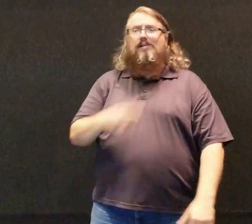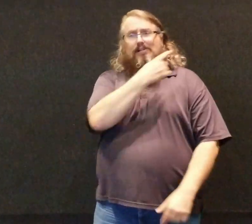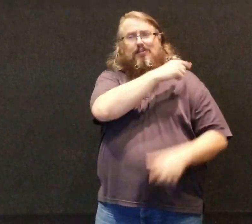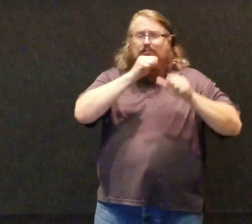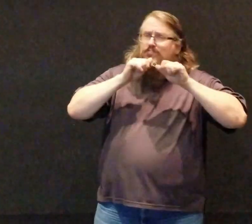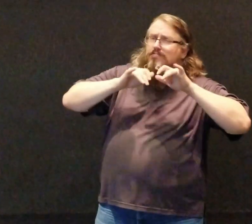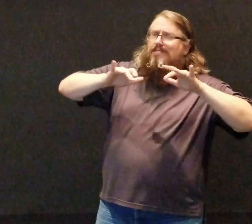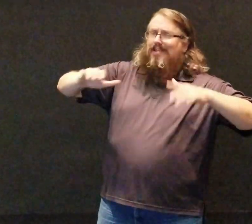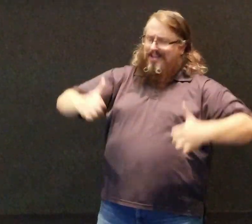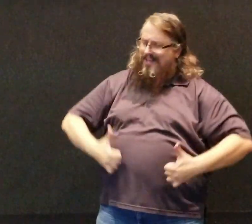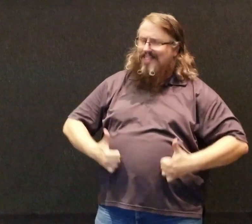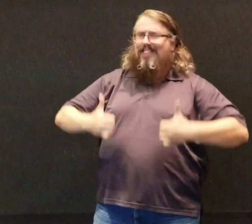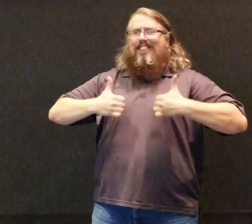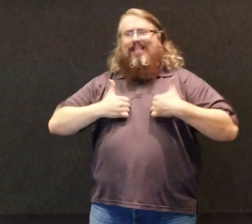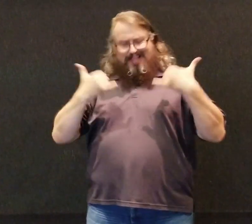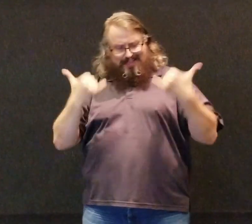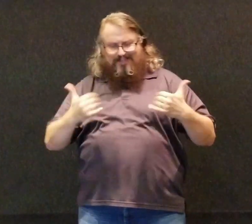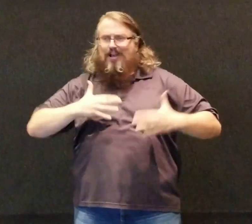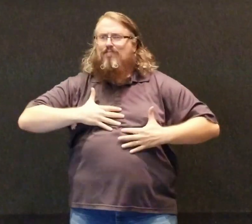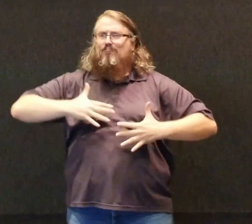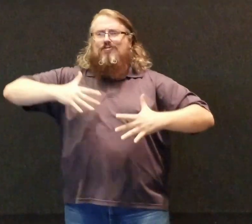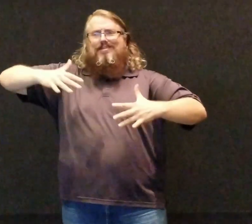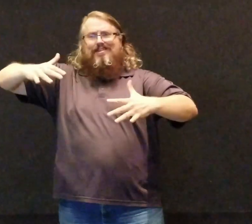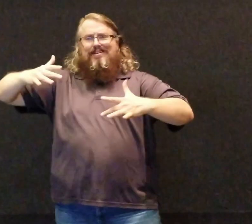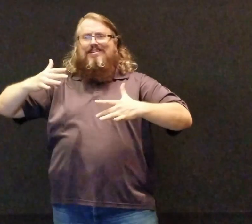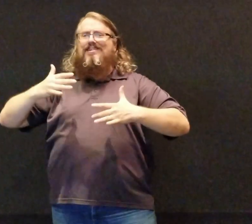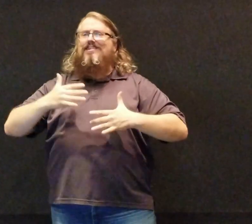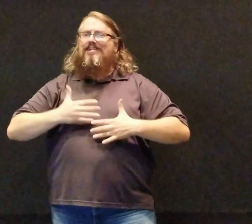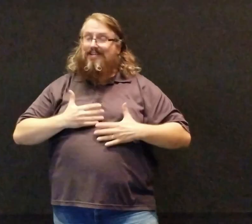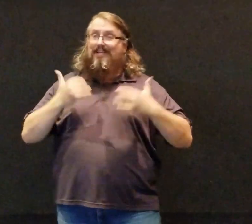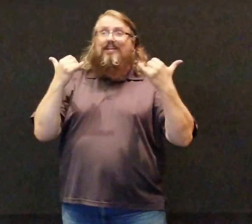Breath of life I am breathing,